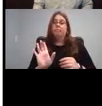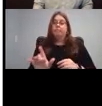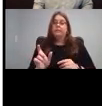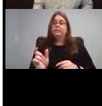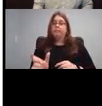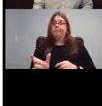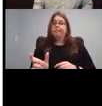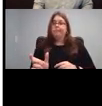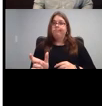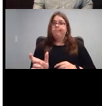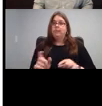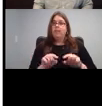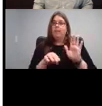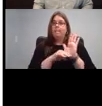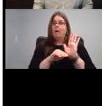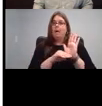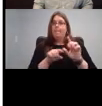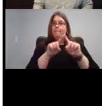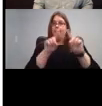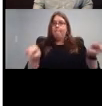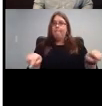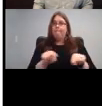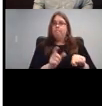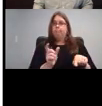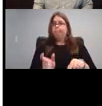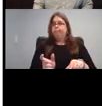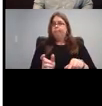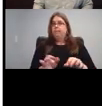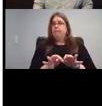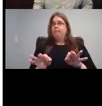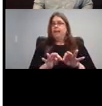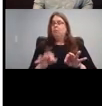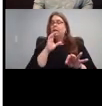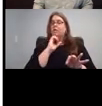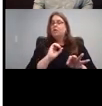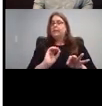hour down at the bottom right it says language for zero to three All right.